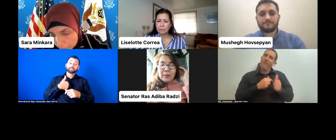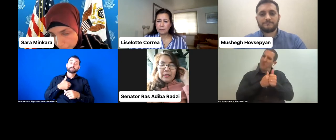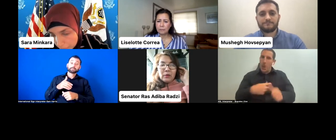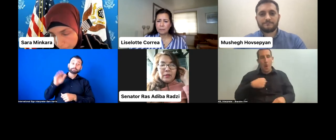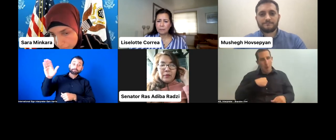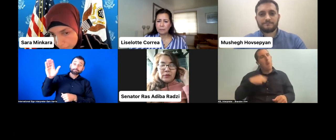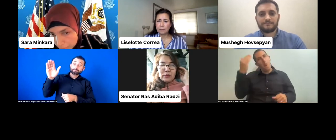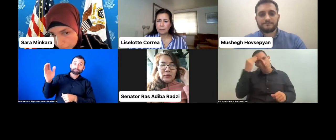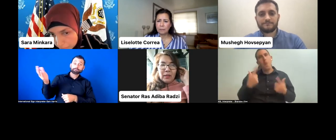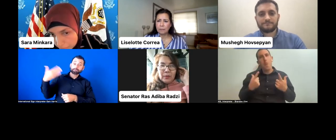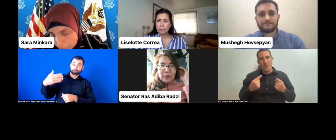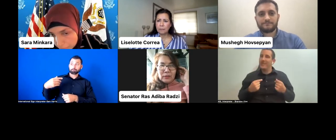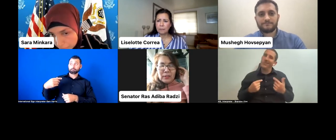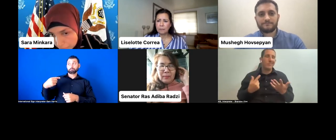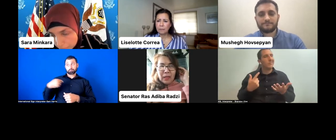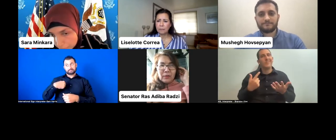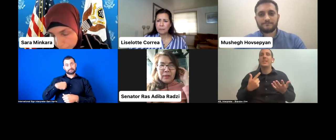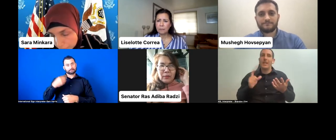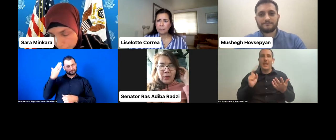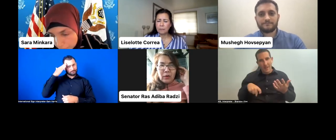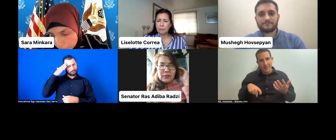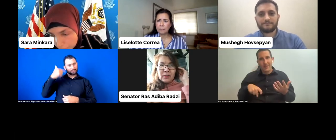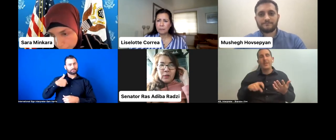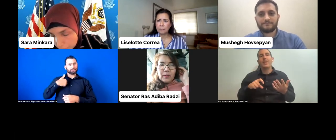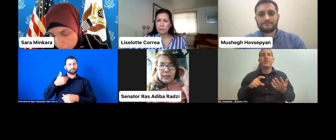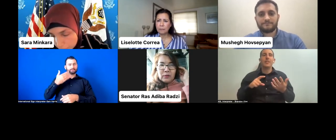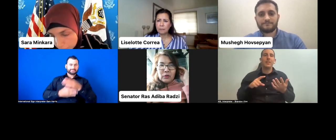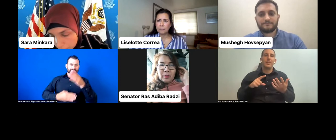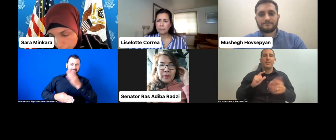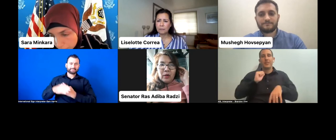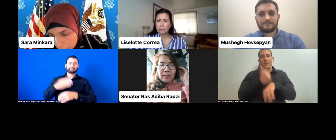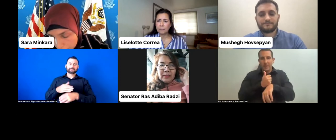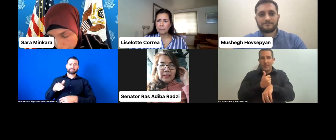But in order for us to do that, we need to come out in front. We need to show people our abilities.